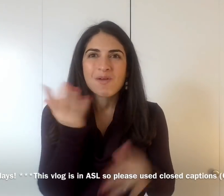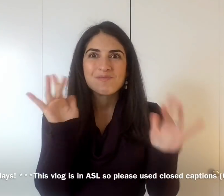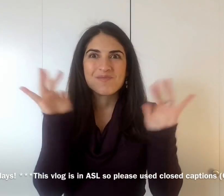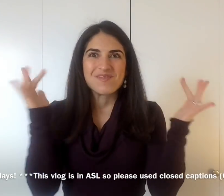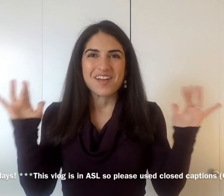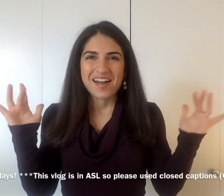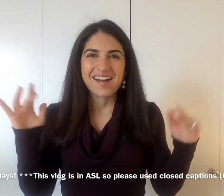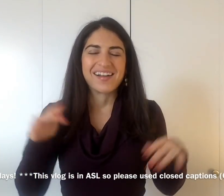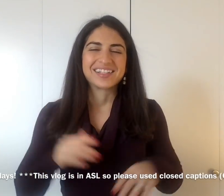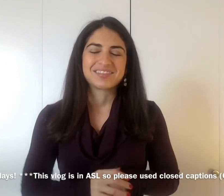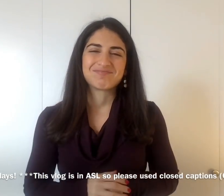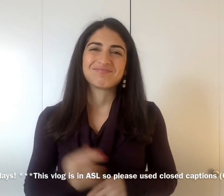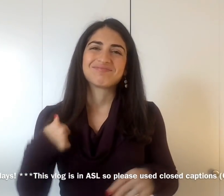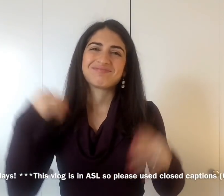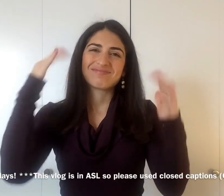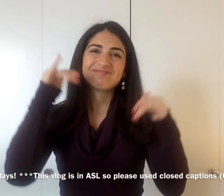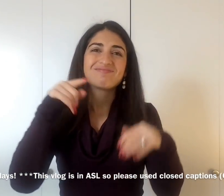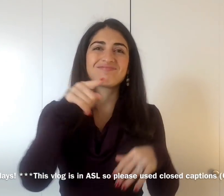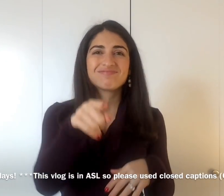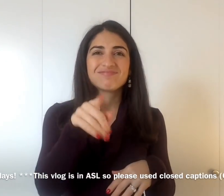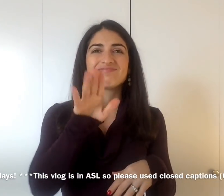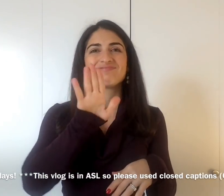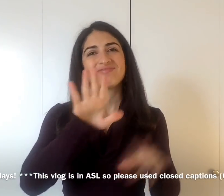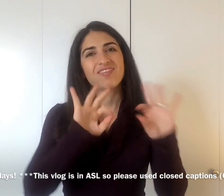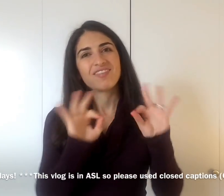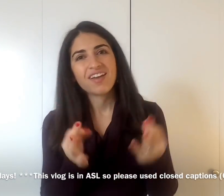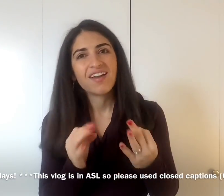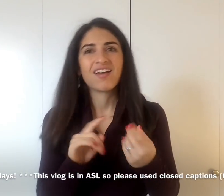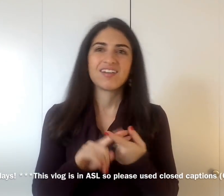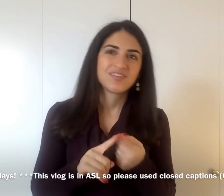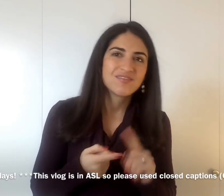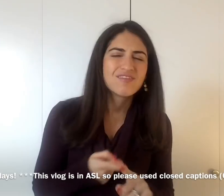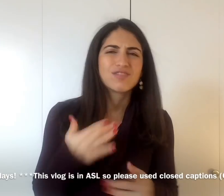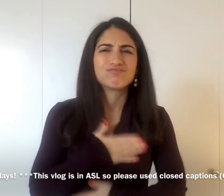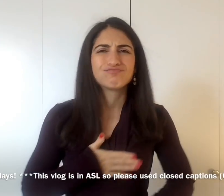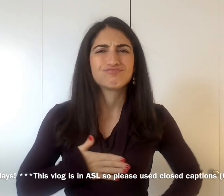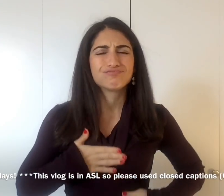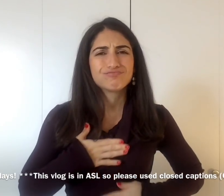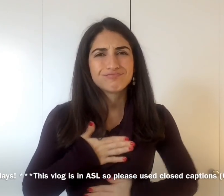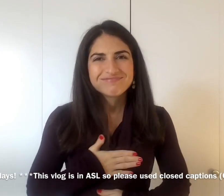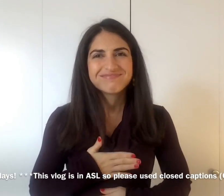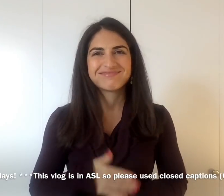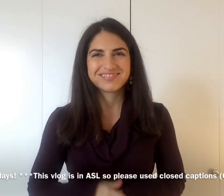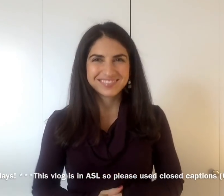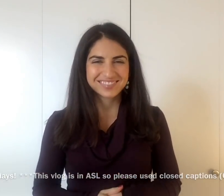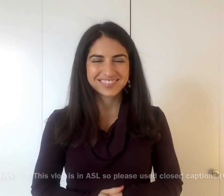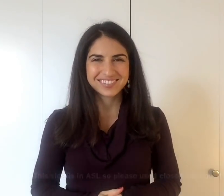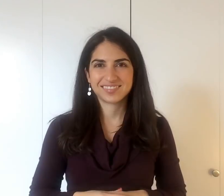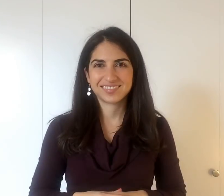is warm and bright. I hope it you and your family and friends all enjoyed.